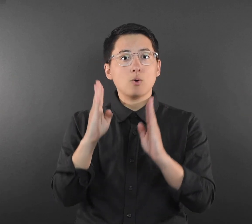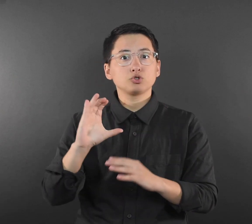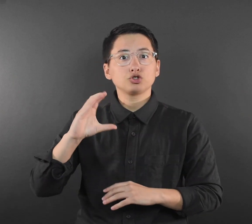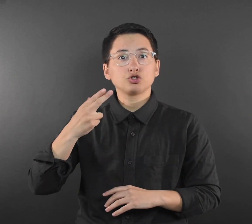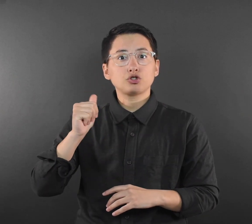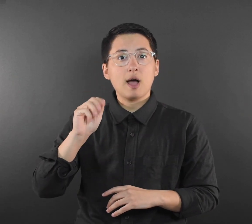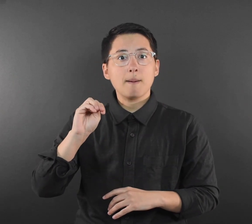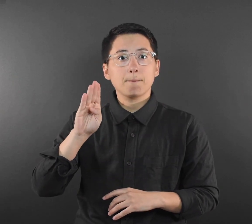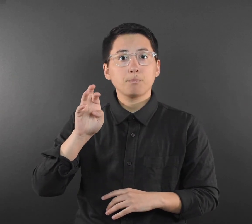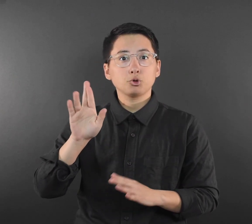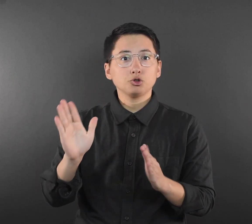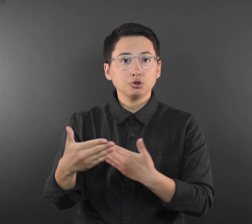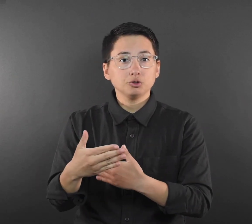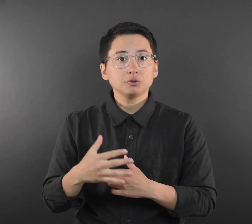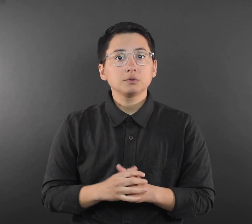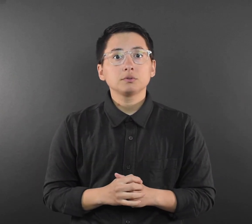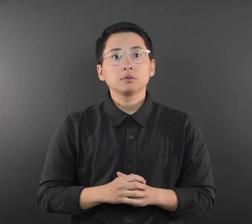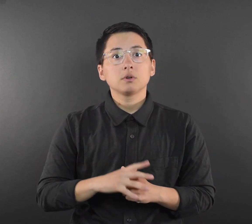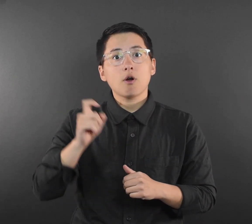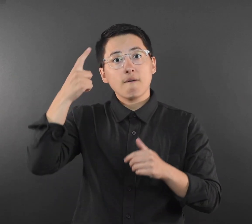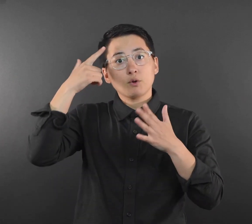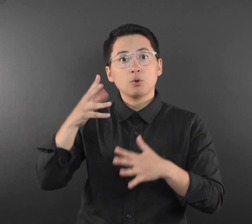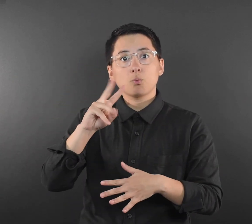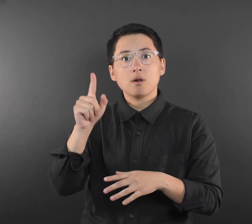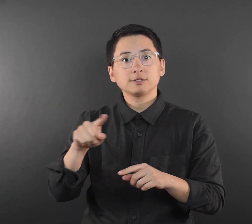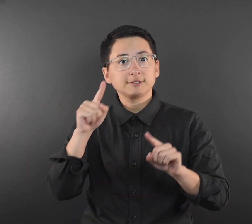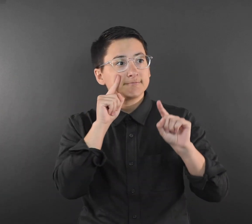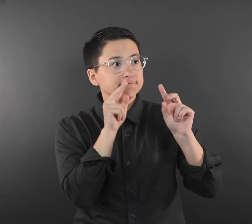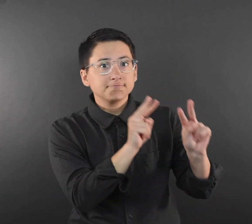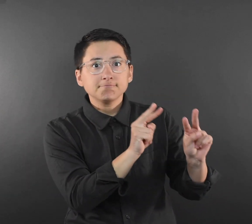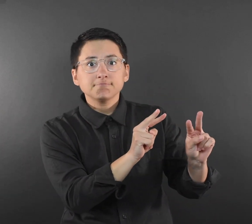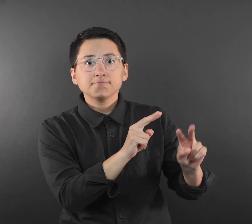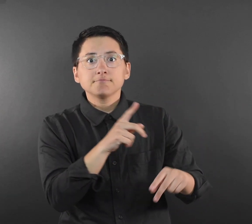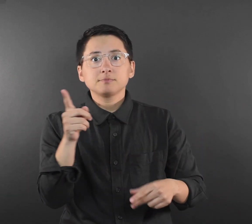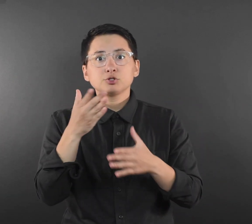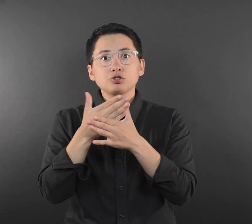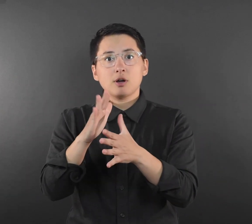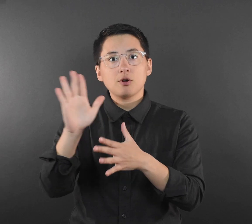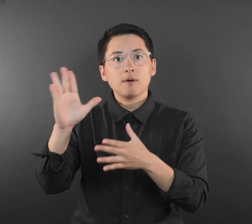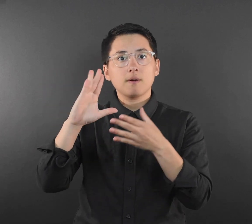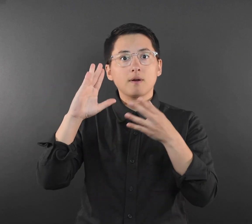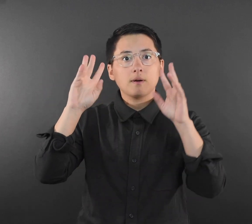From building on Minnesota’s economic success to protecting Minnesotans’ health and safety,